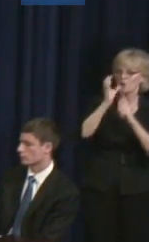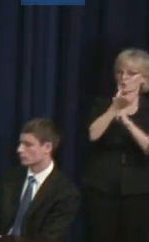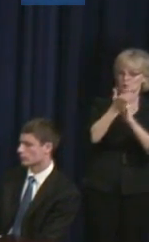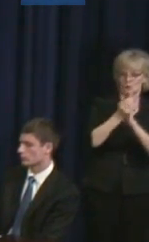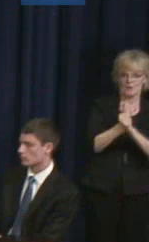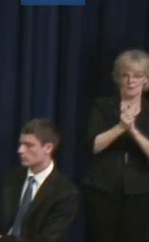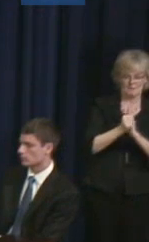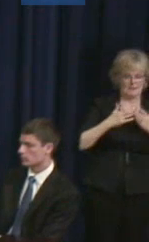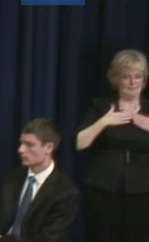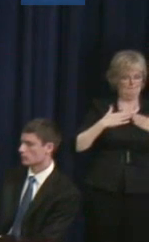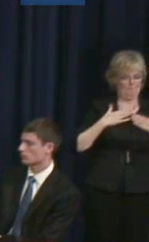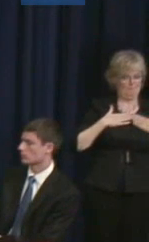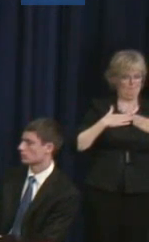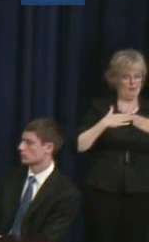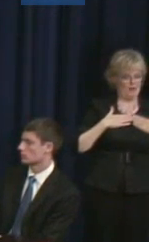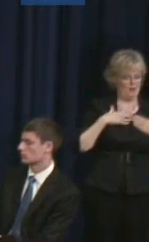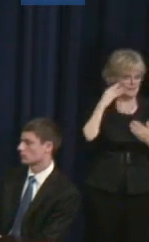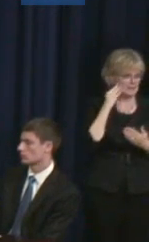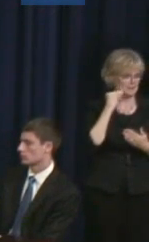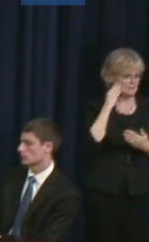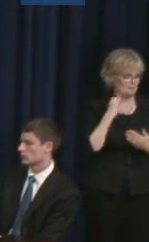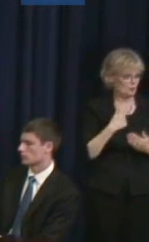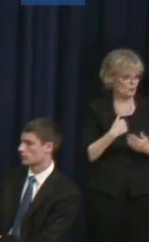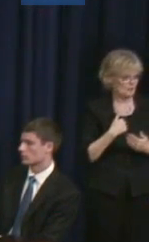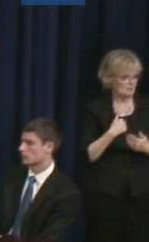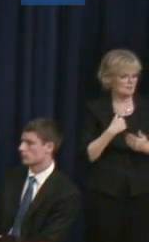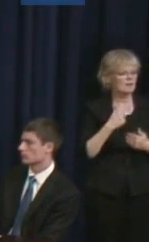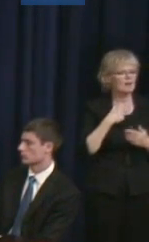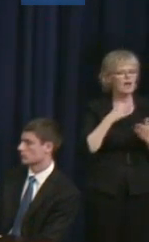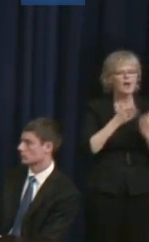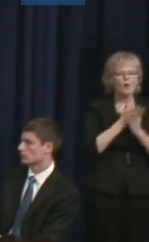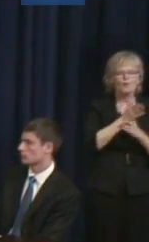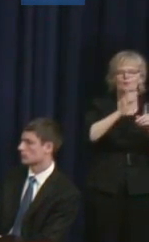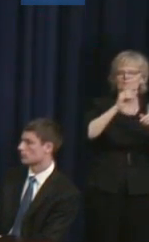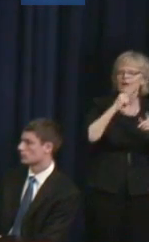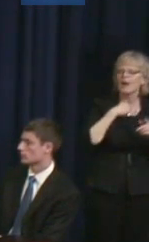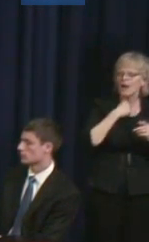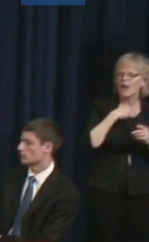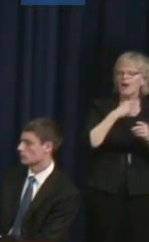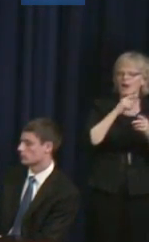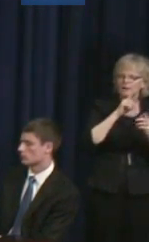experience, I went through multiple therapists and I think that my best experiences were with